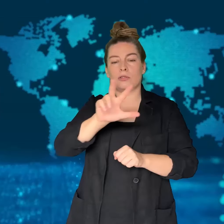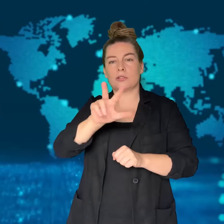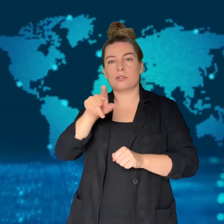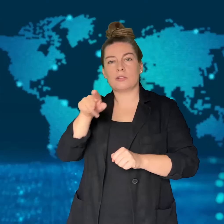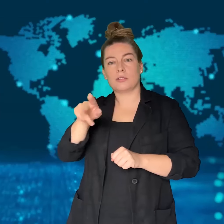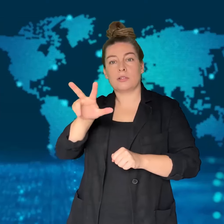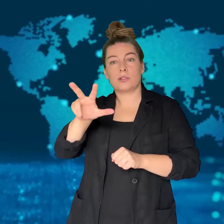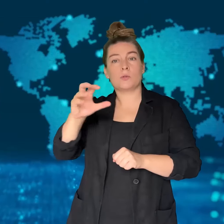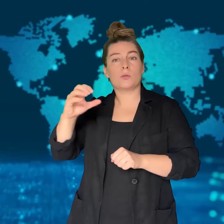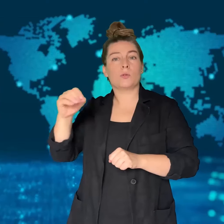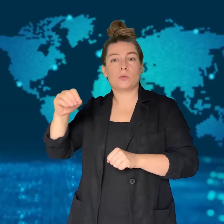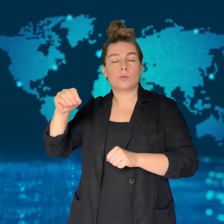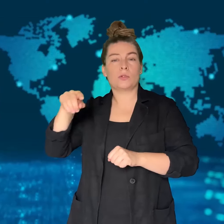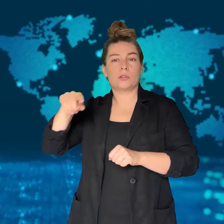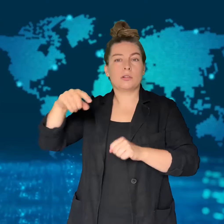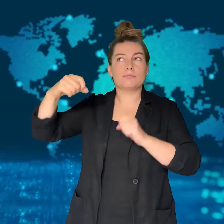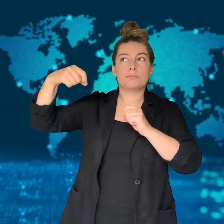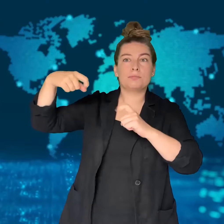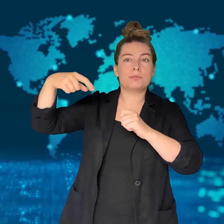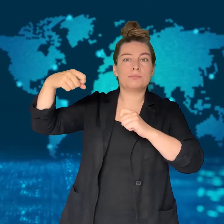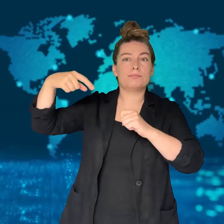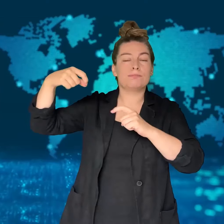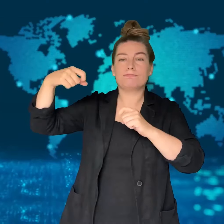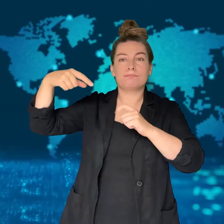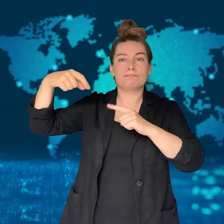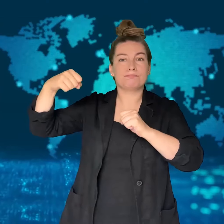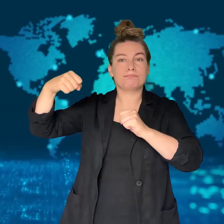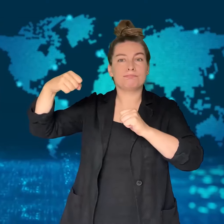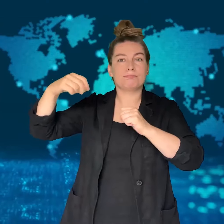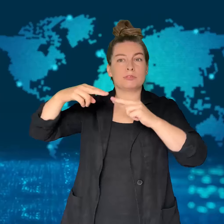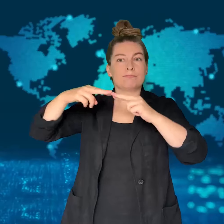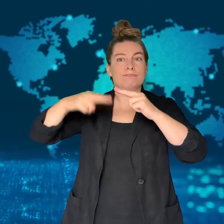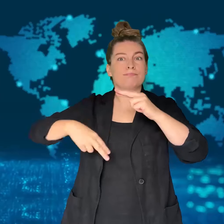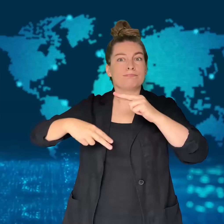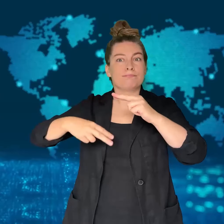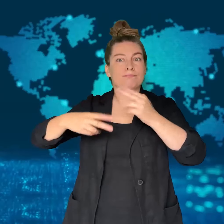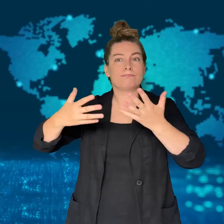It had left Cascavel, Brazil, and was headed for